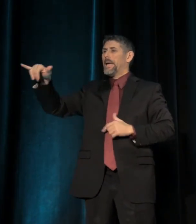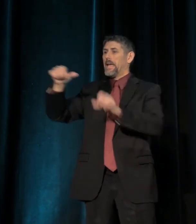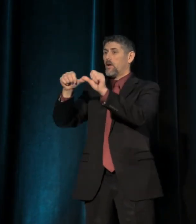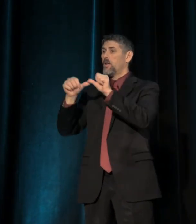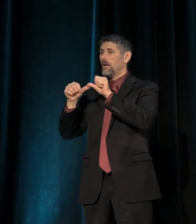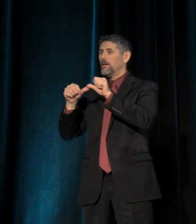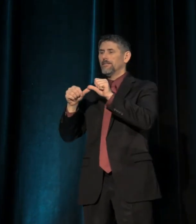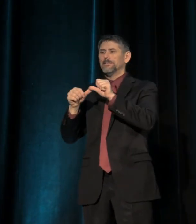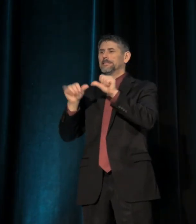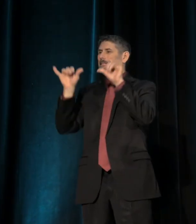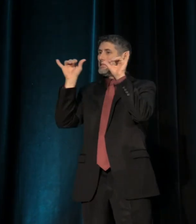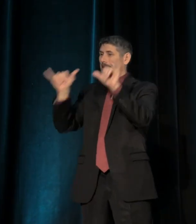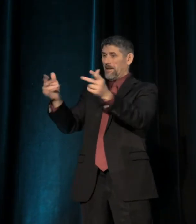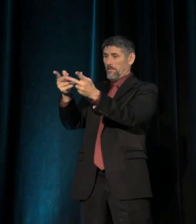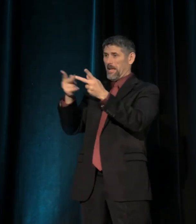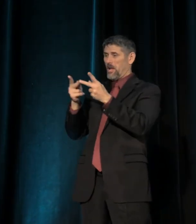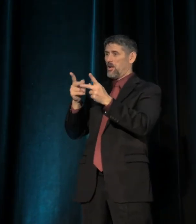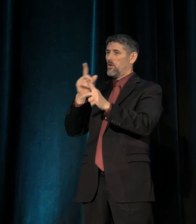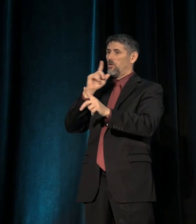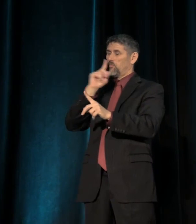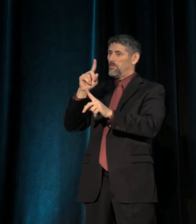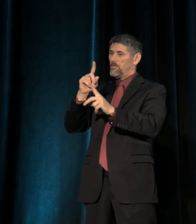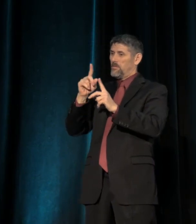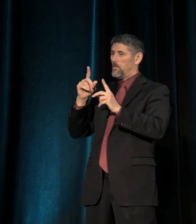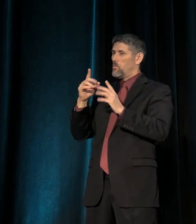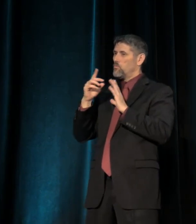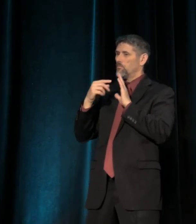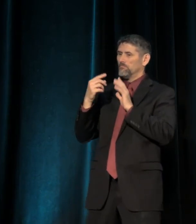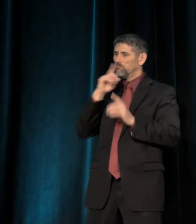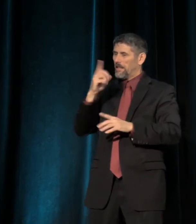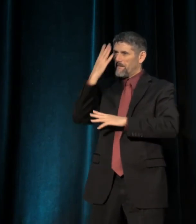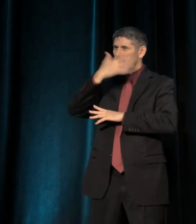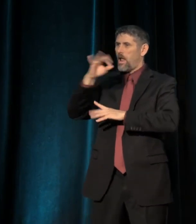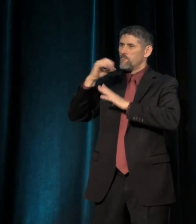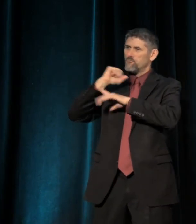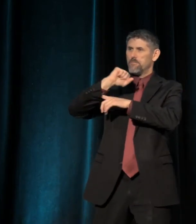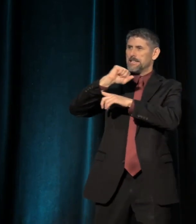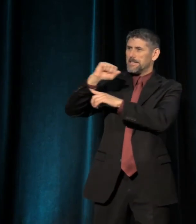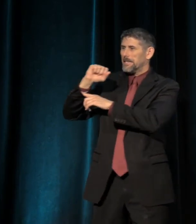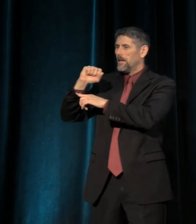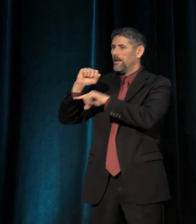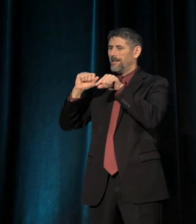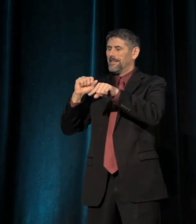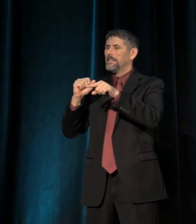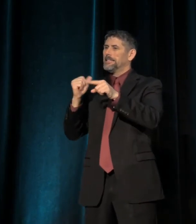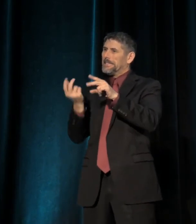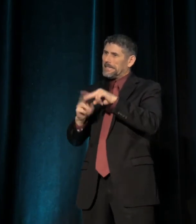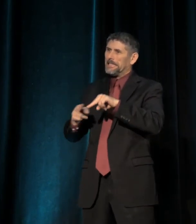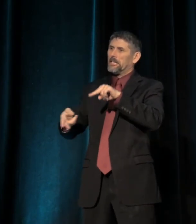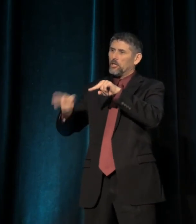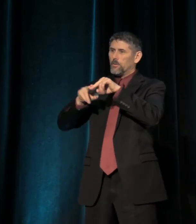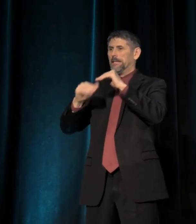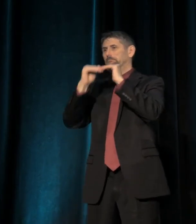the same places that are the front lines of resistance are on the front lines of increasing inequality and resegregation.